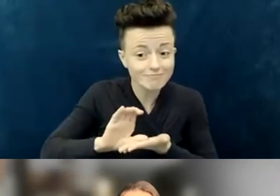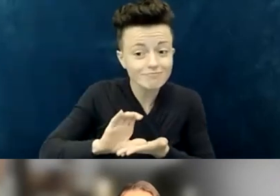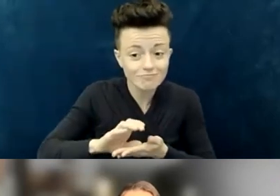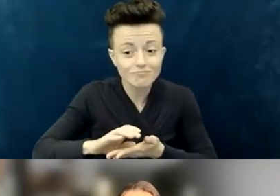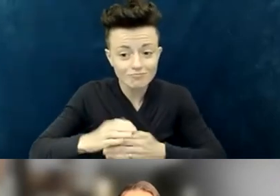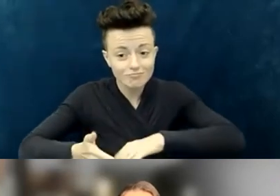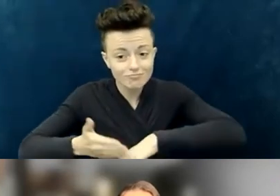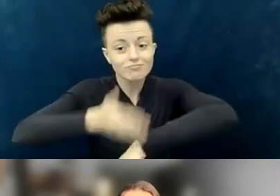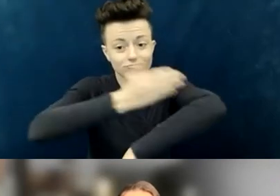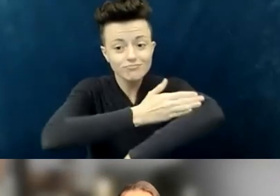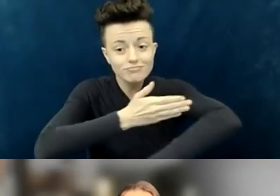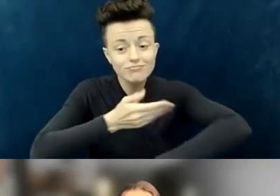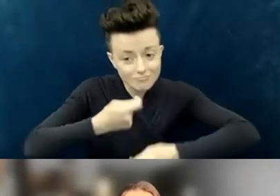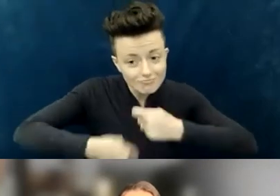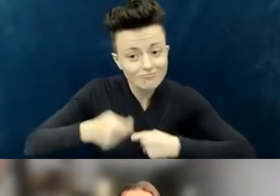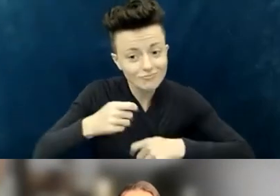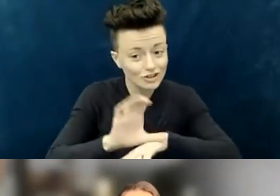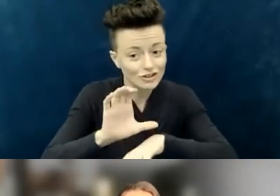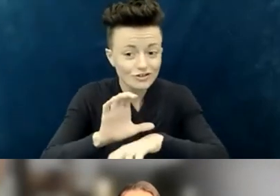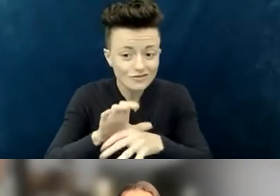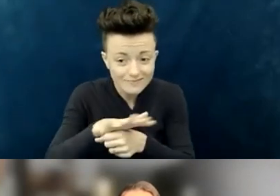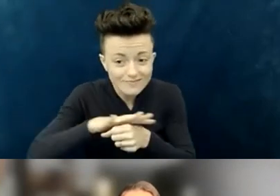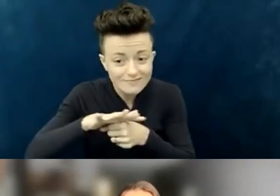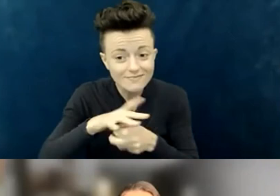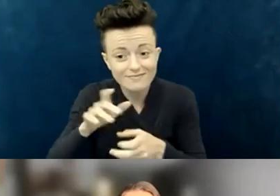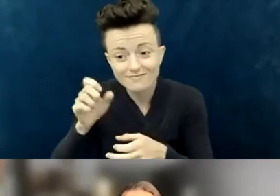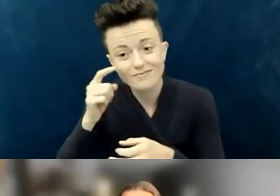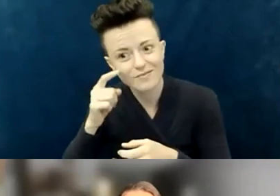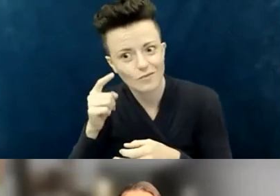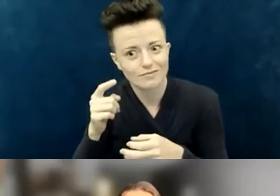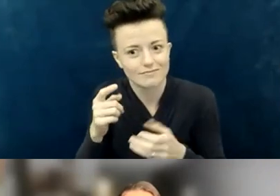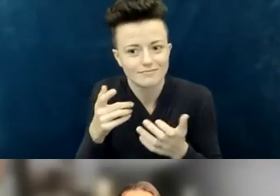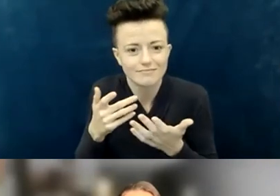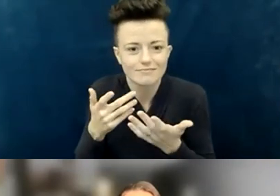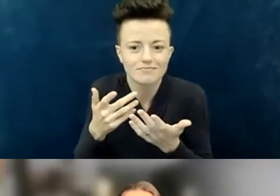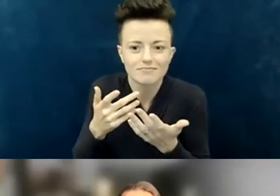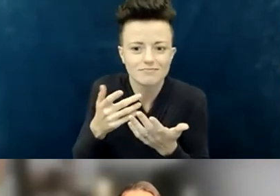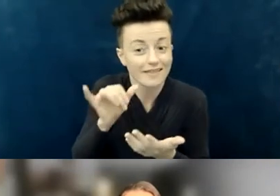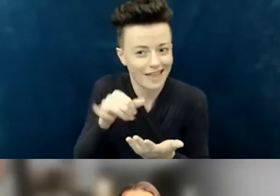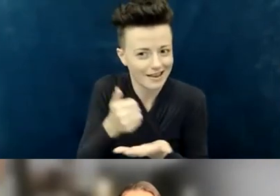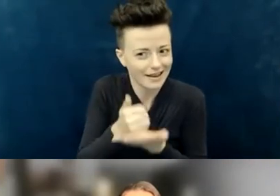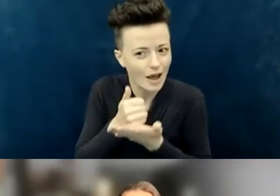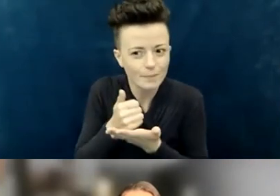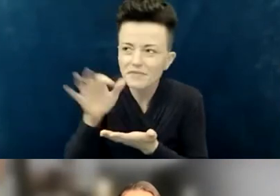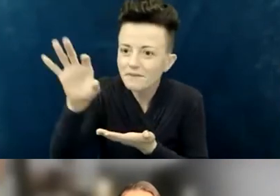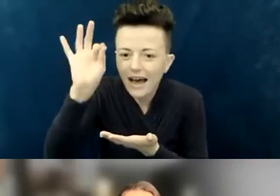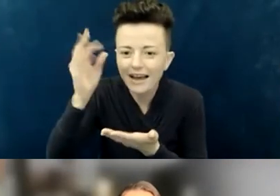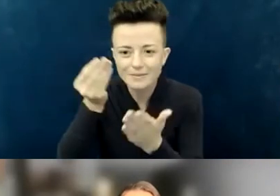That could go a long way to helping to find money for what needs to be done.